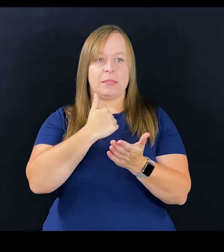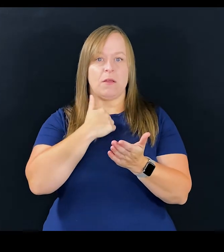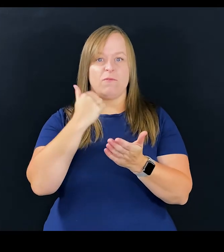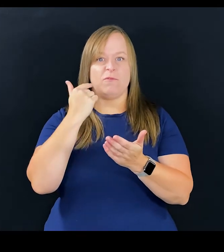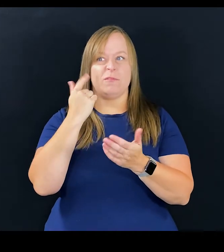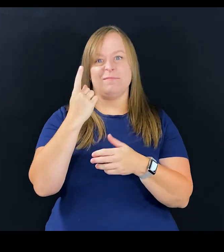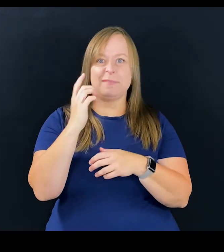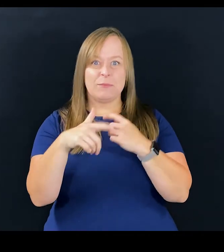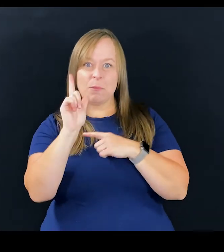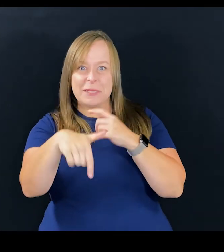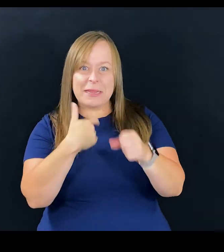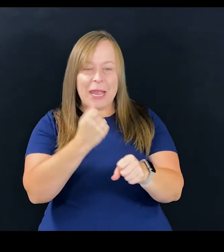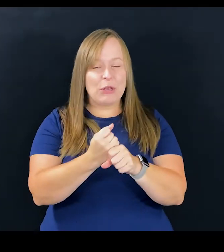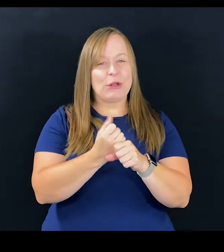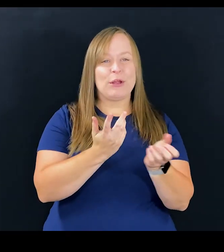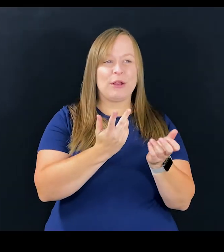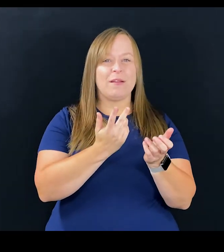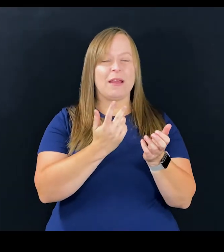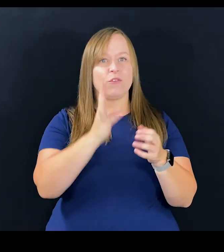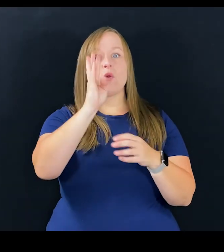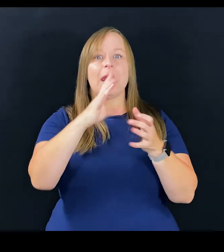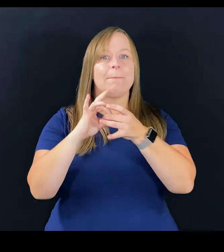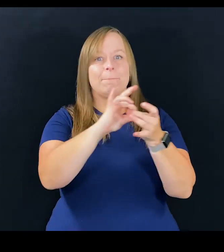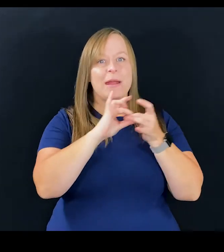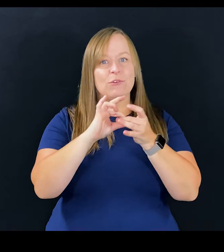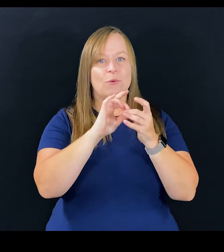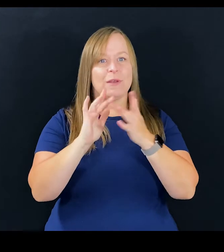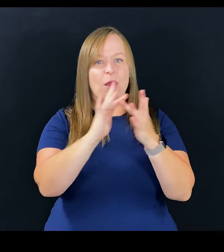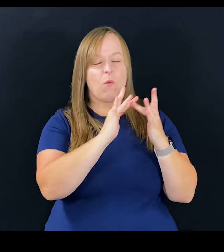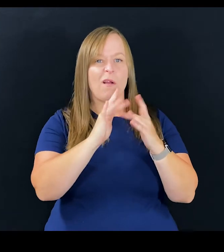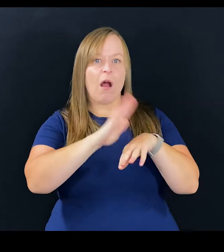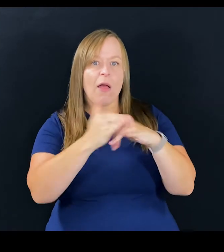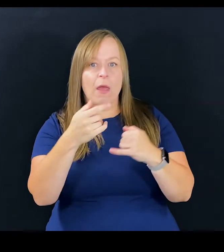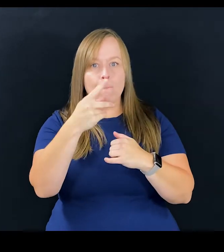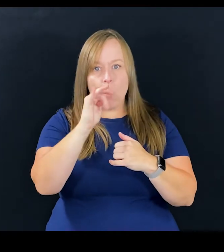a generation later, which is let's create a mentor network, let's create an online portal,